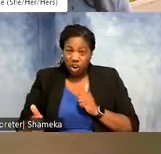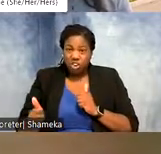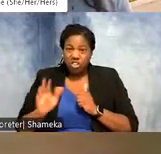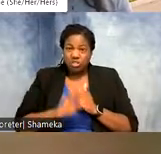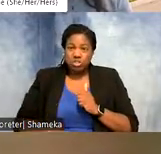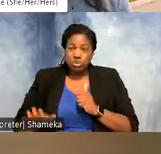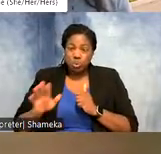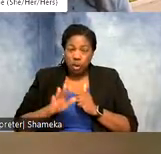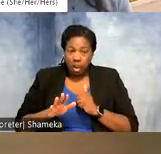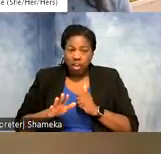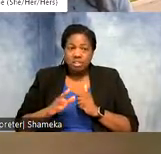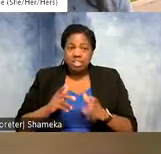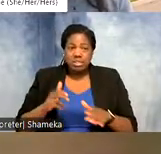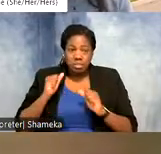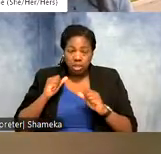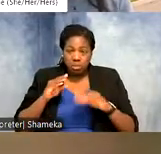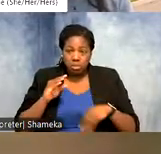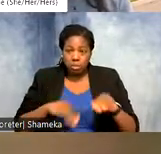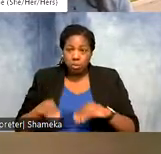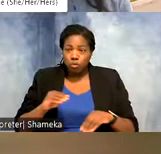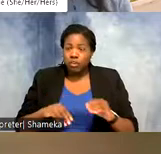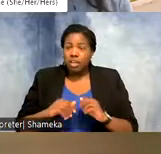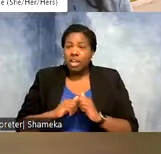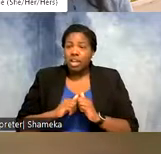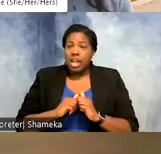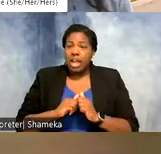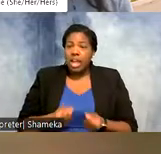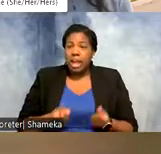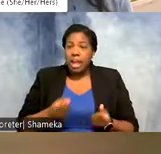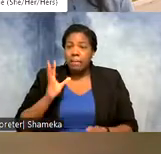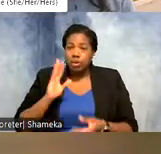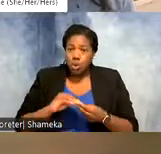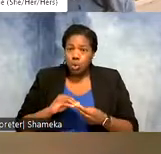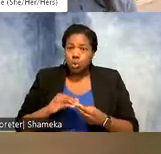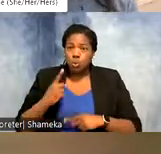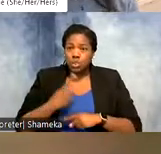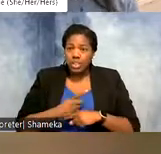that it was moving per day, how many days did it actually take the godwit to reach Venezuela